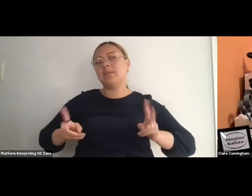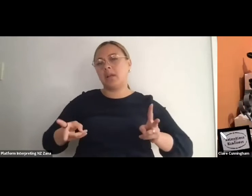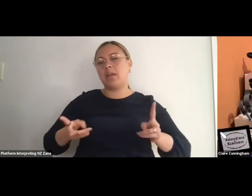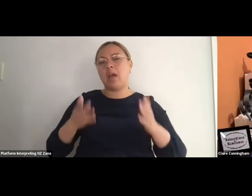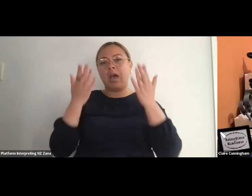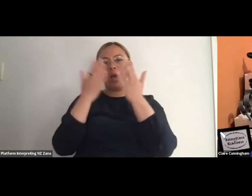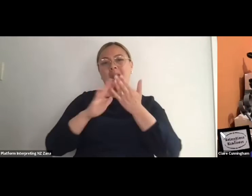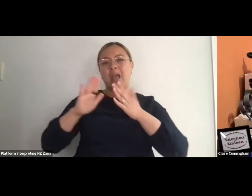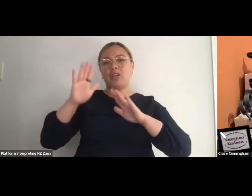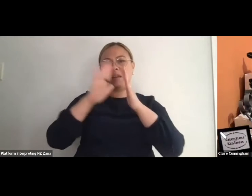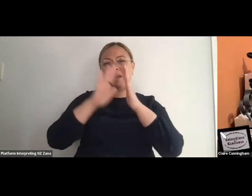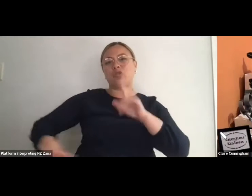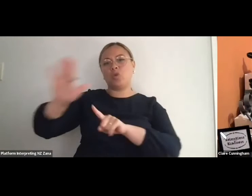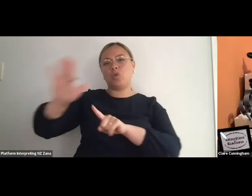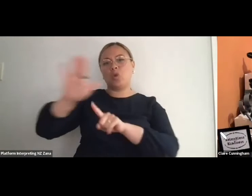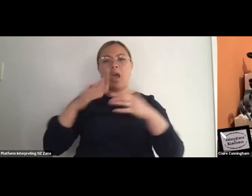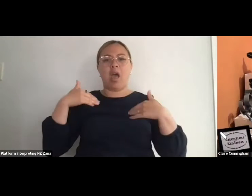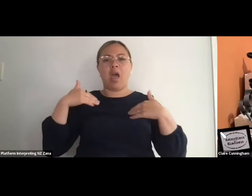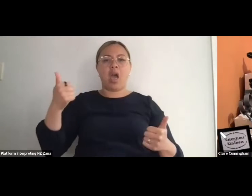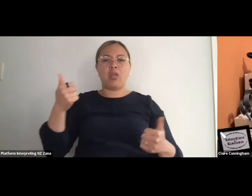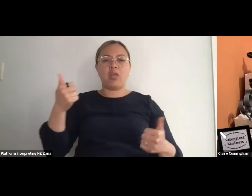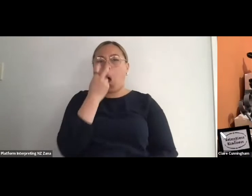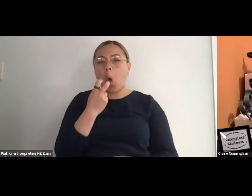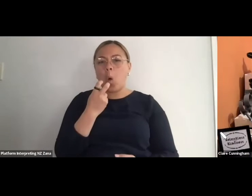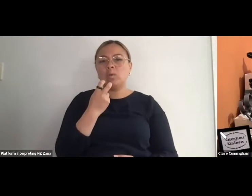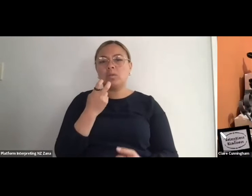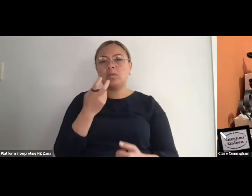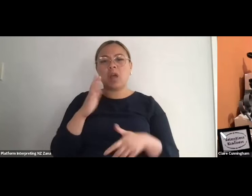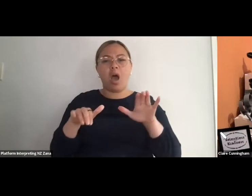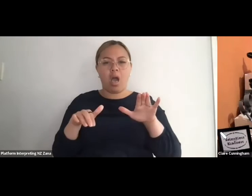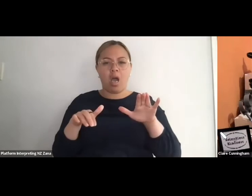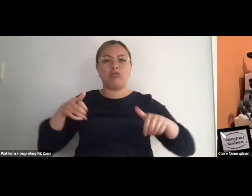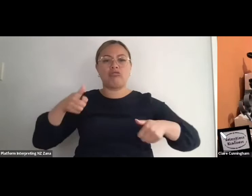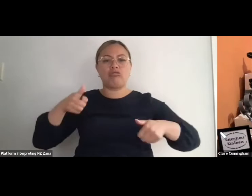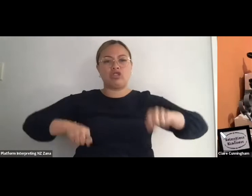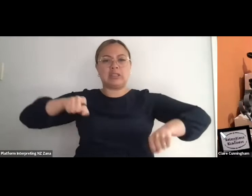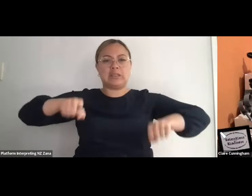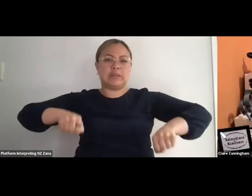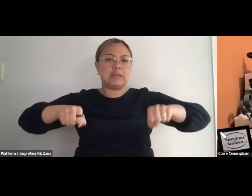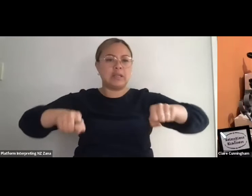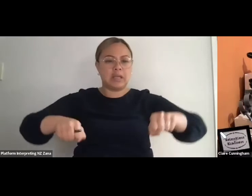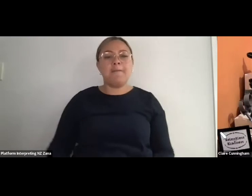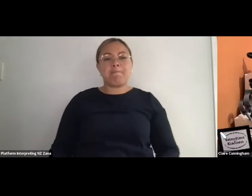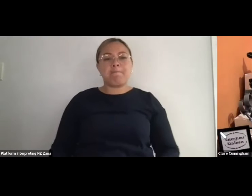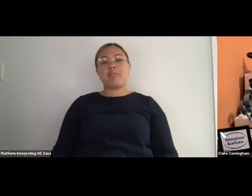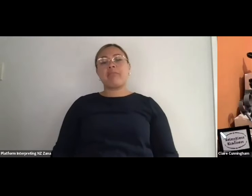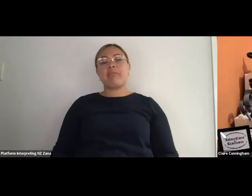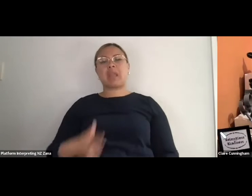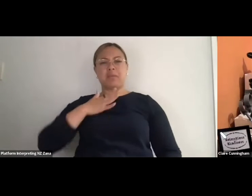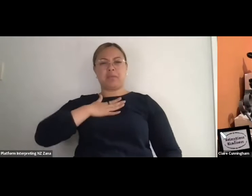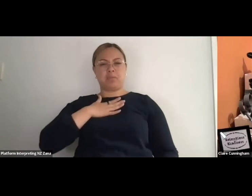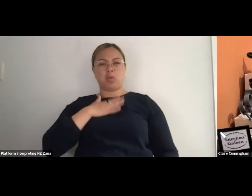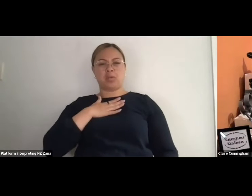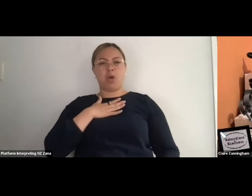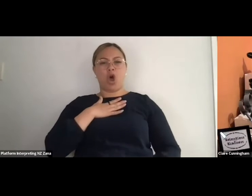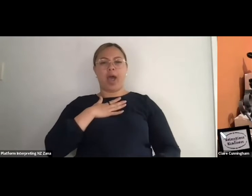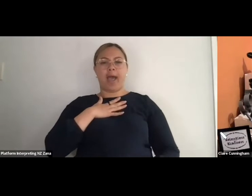of bog standard old-fashioned crutches, which are my sort of companions, my life companions,